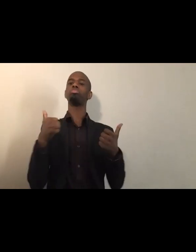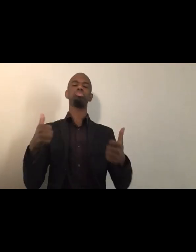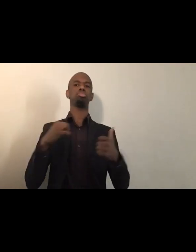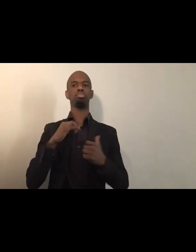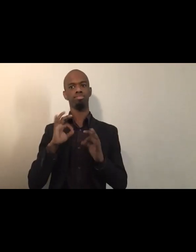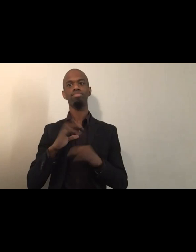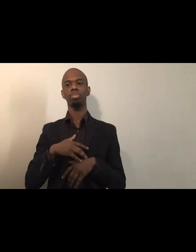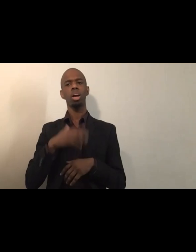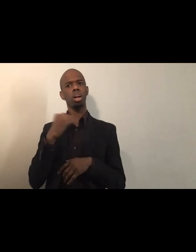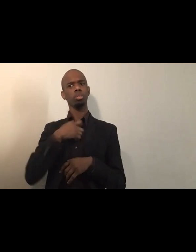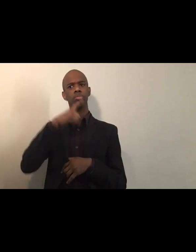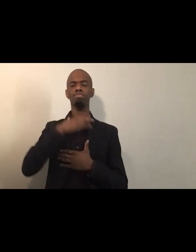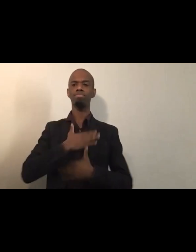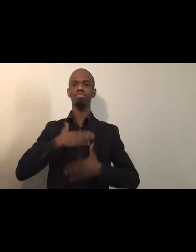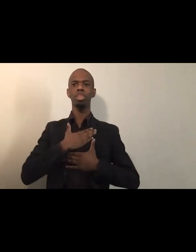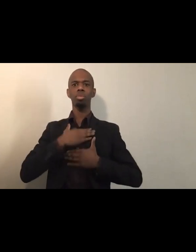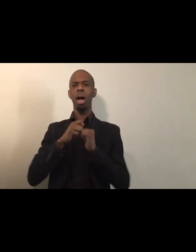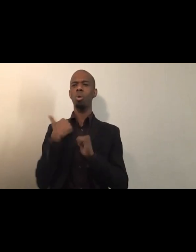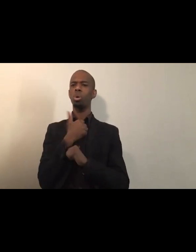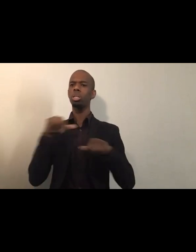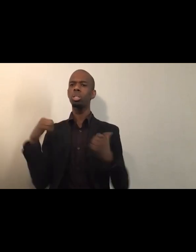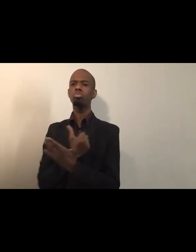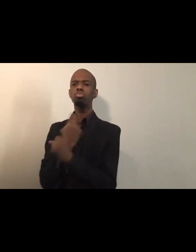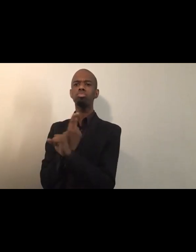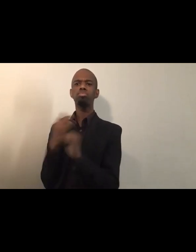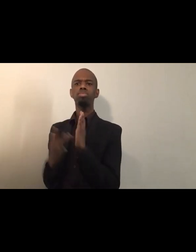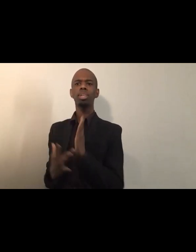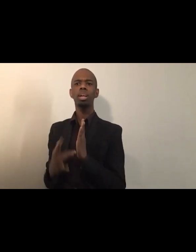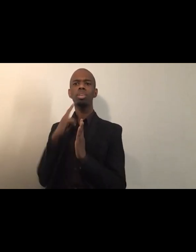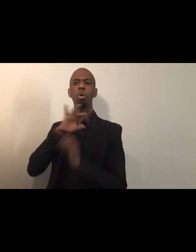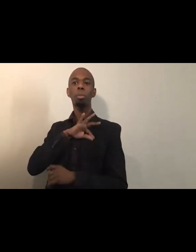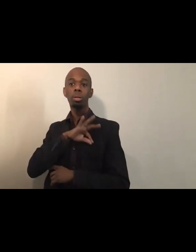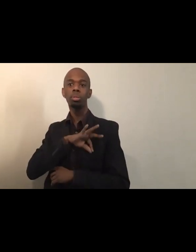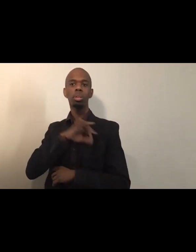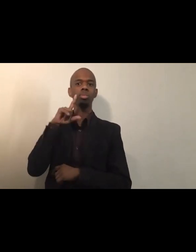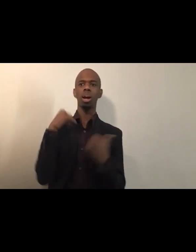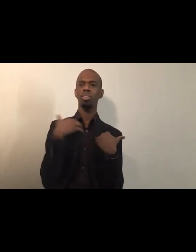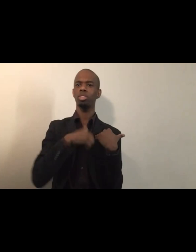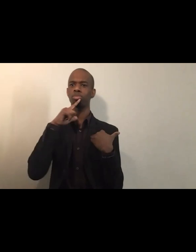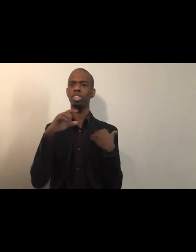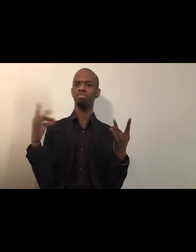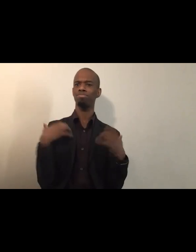to open up conversations so that we have people, from all around the globe joining.